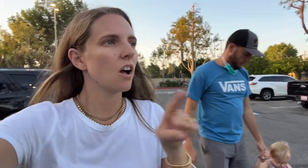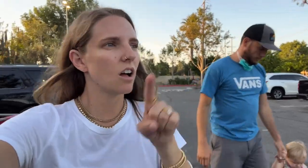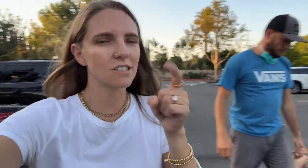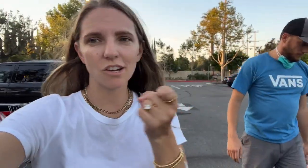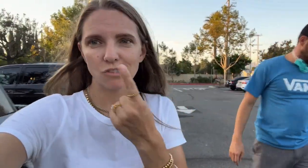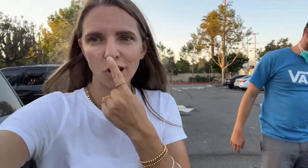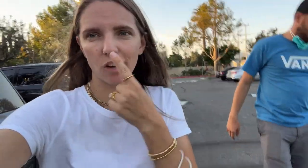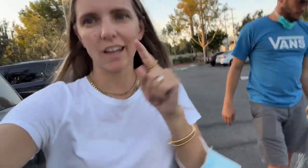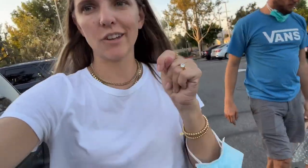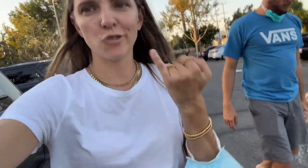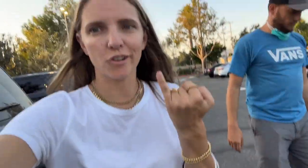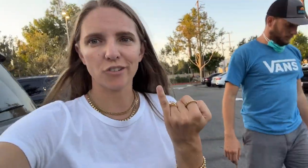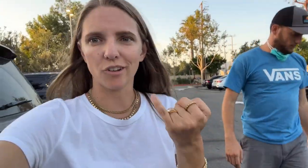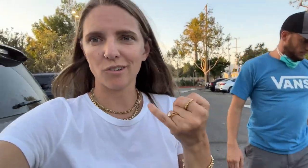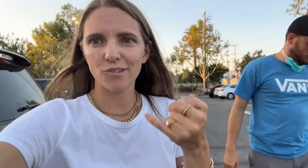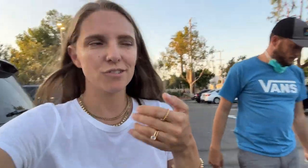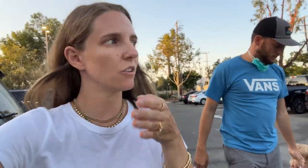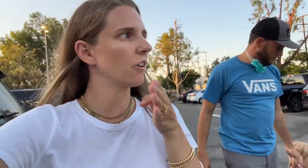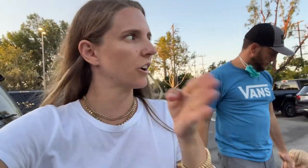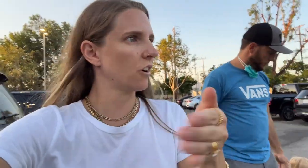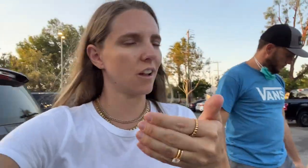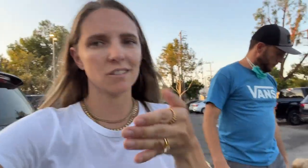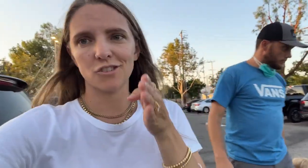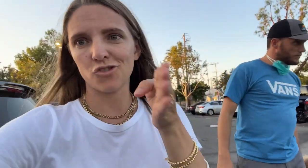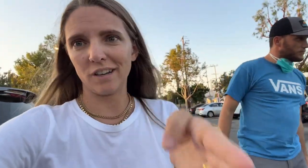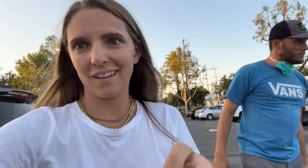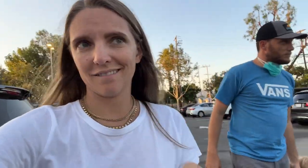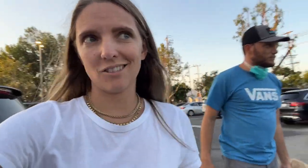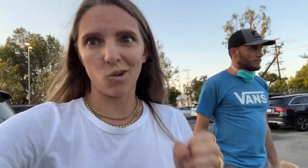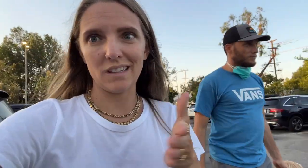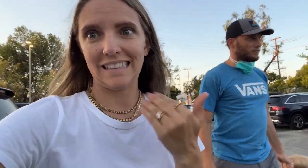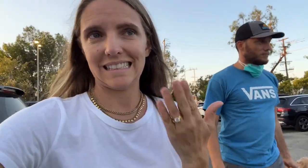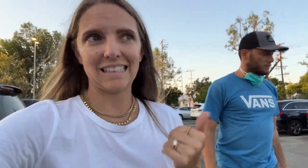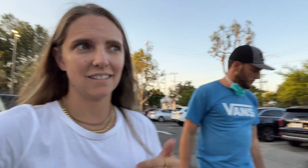Also, target and trader joes are across the street so that is easy.